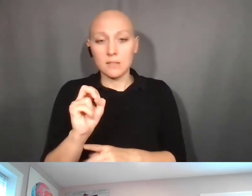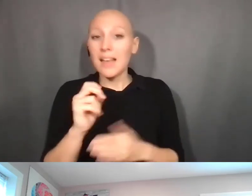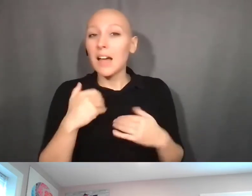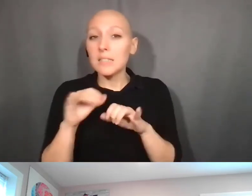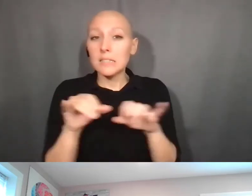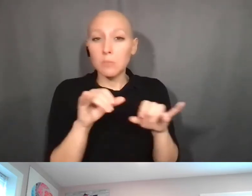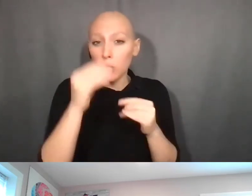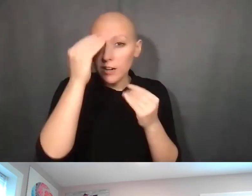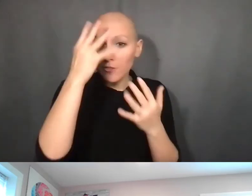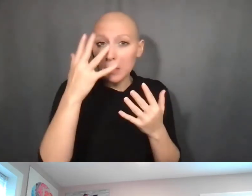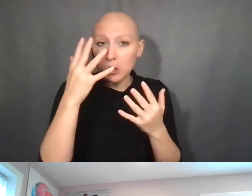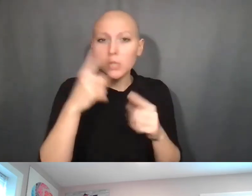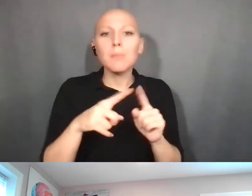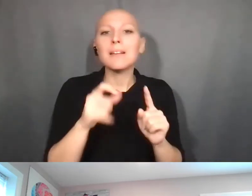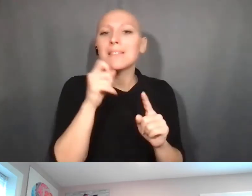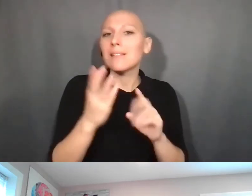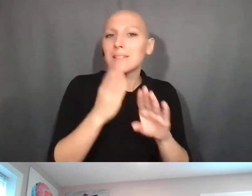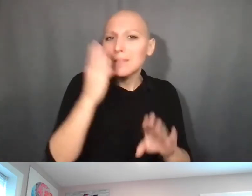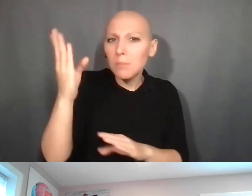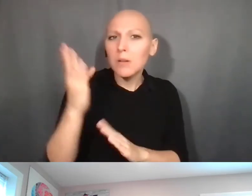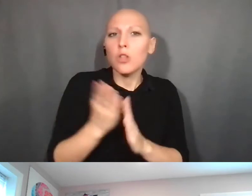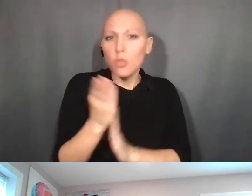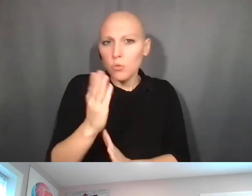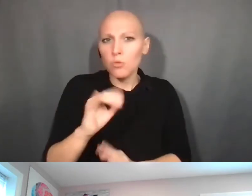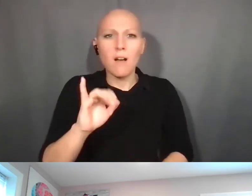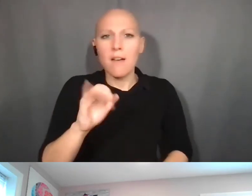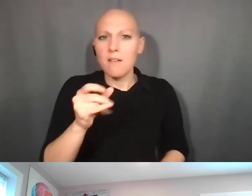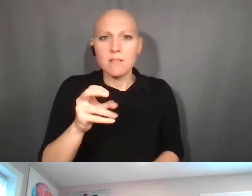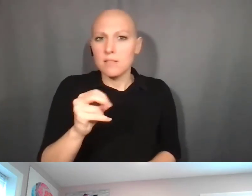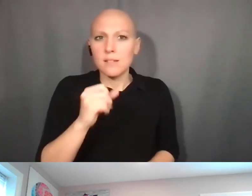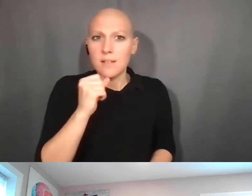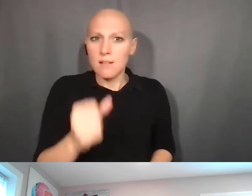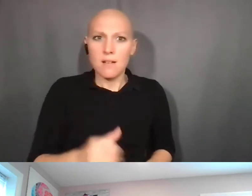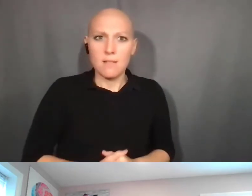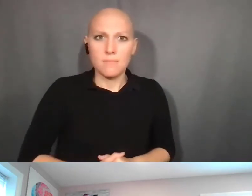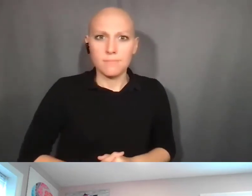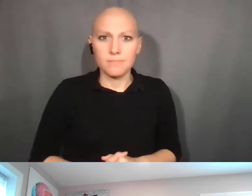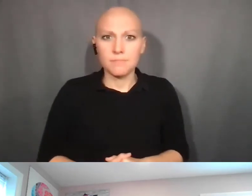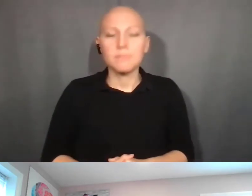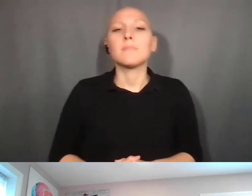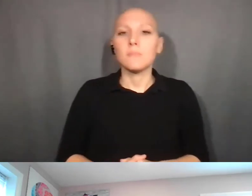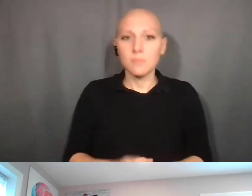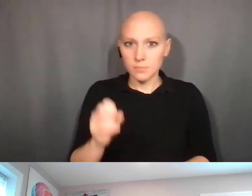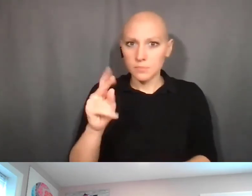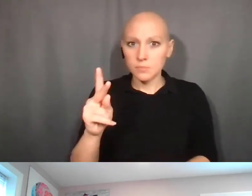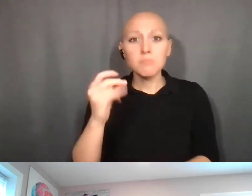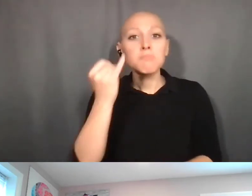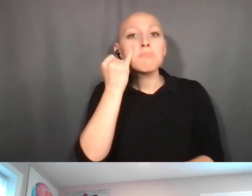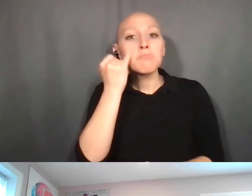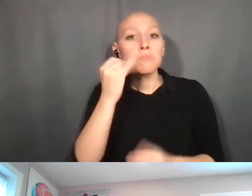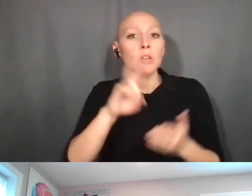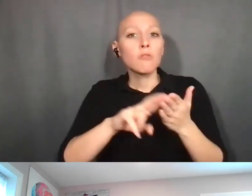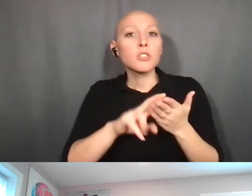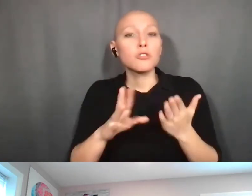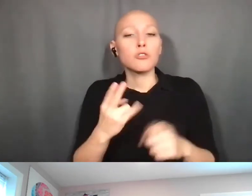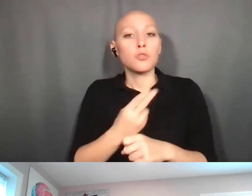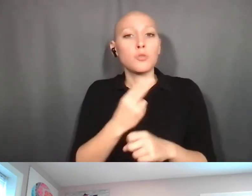Kristin Ta: Great, so let's look at another one. If a researcher uses a grant award to pay their salary only while they work on a project